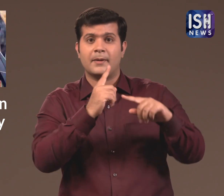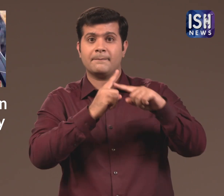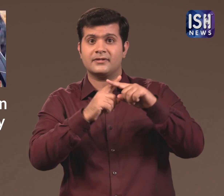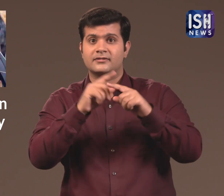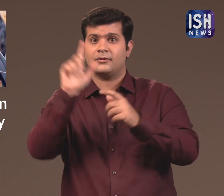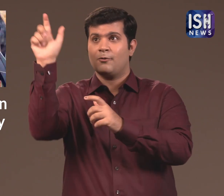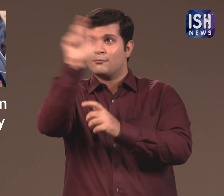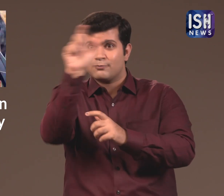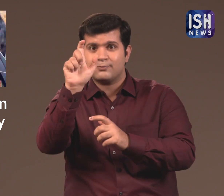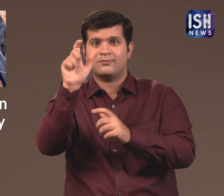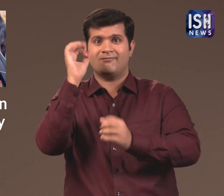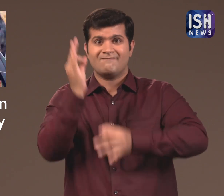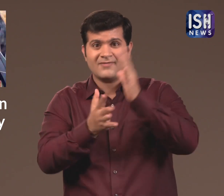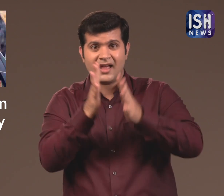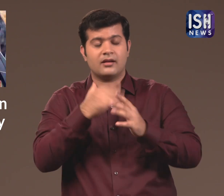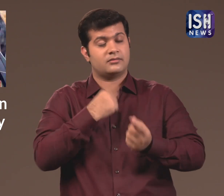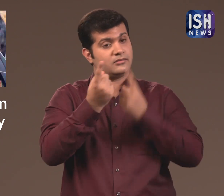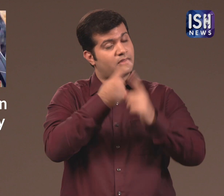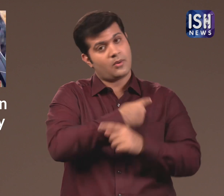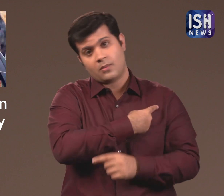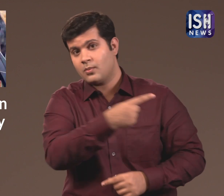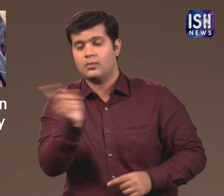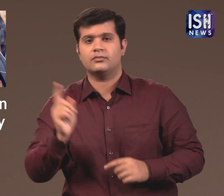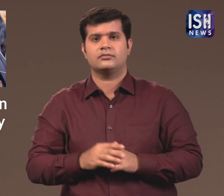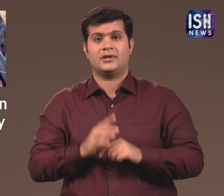and fire extinguishers are present or not.